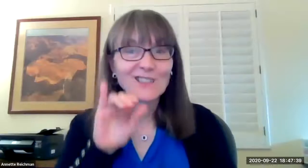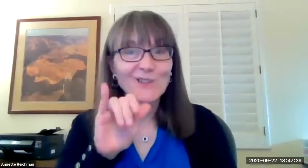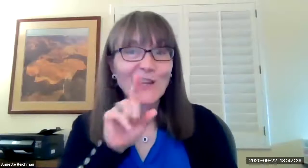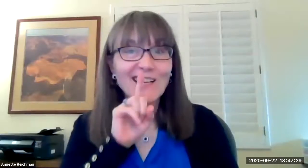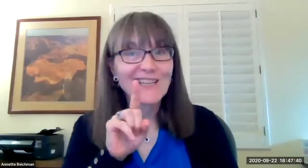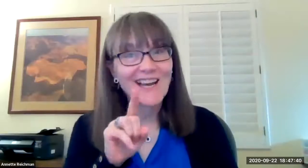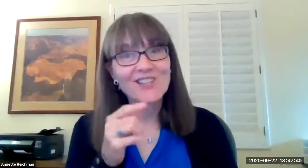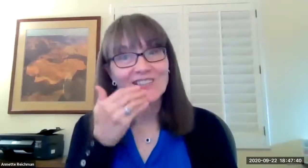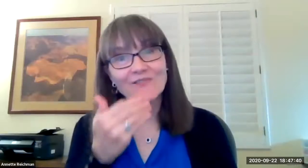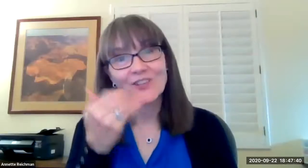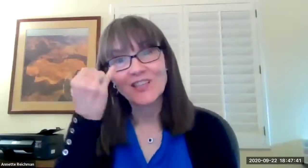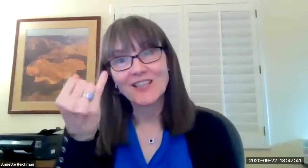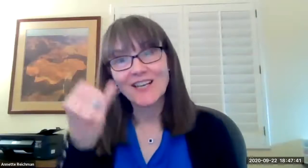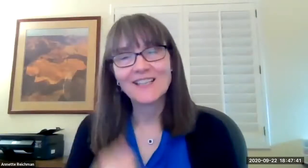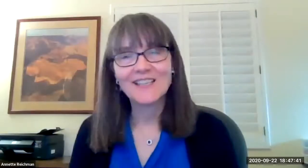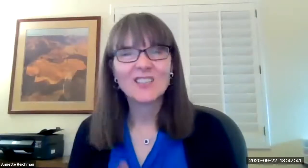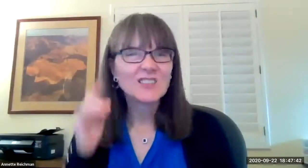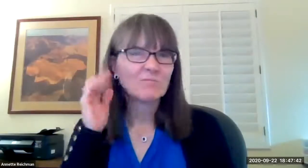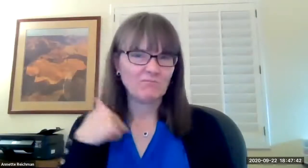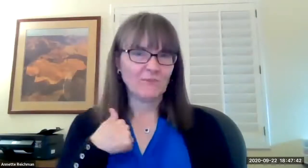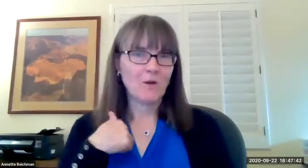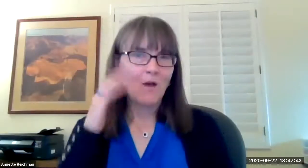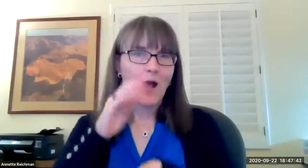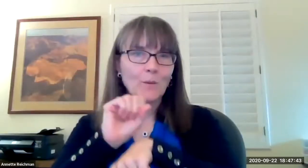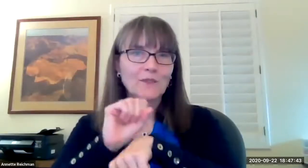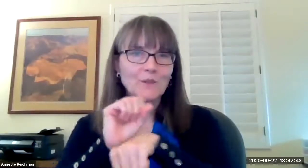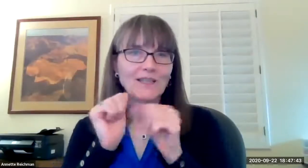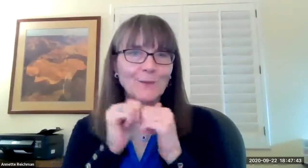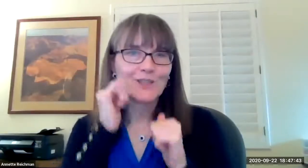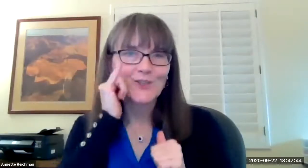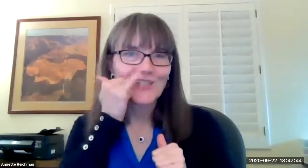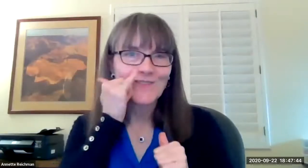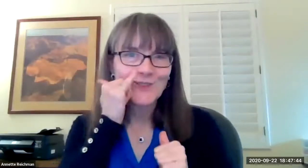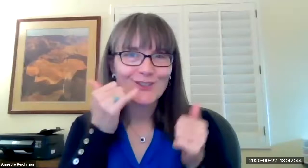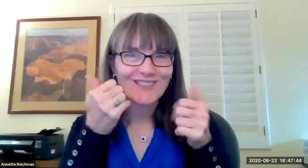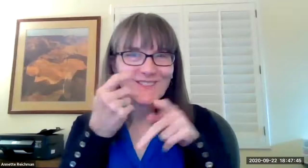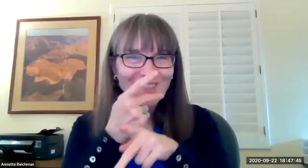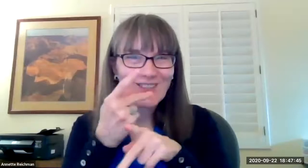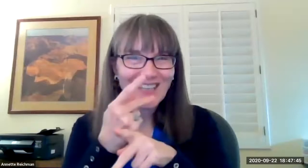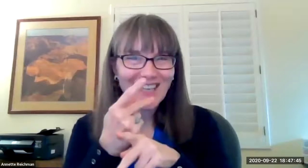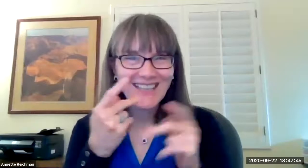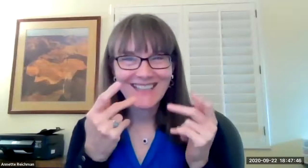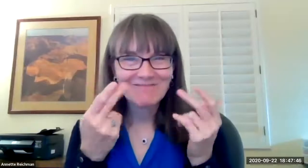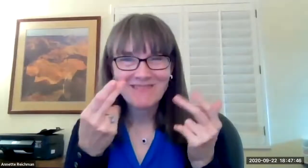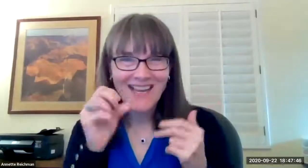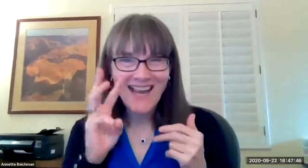within asdb so that does sound like a really good idea